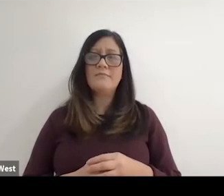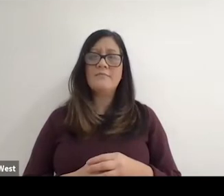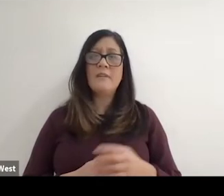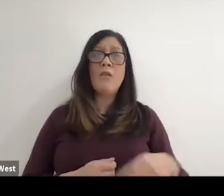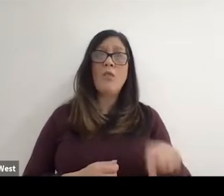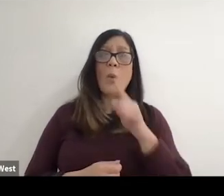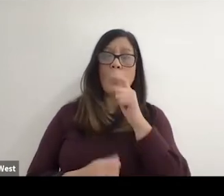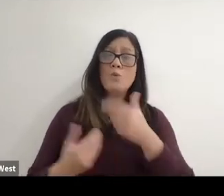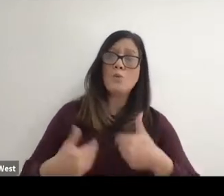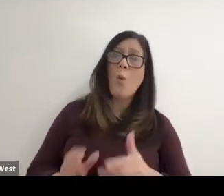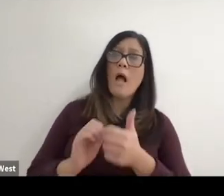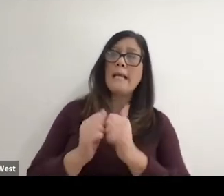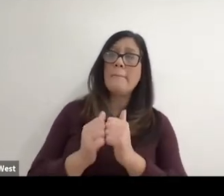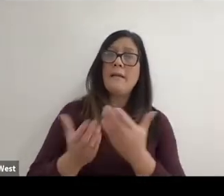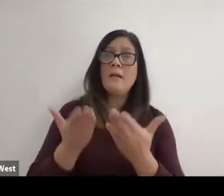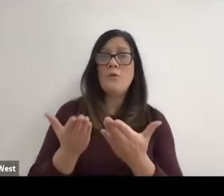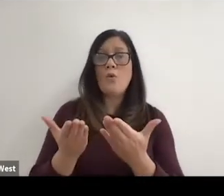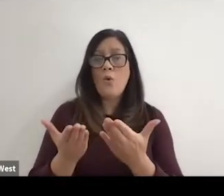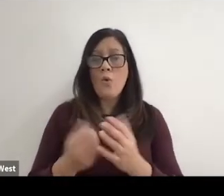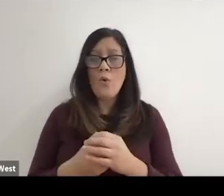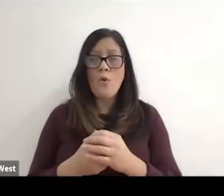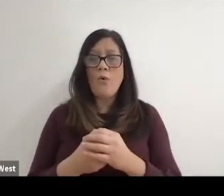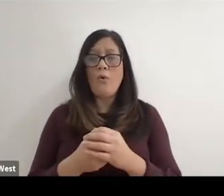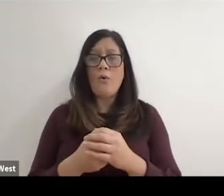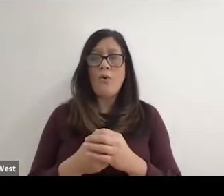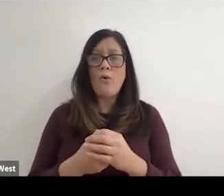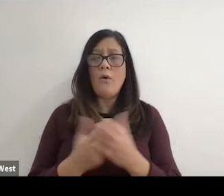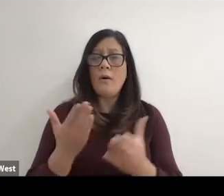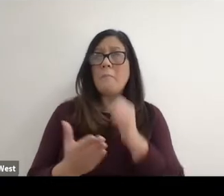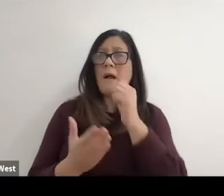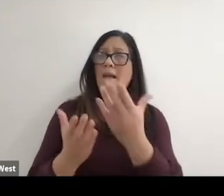to compete or could compete at the at the national or international level,